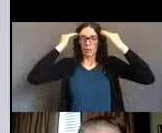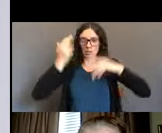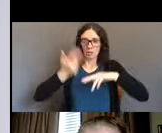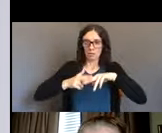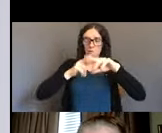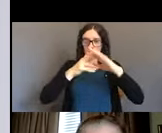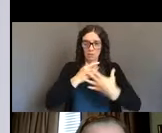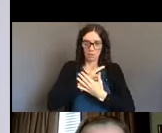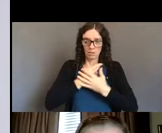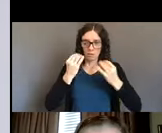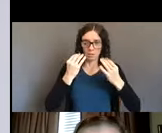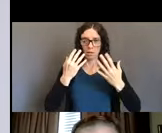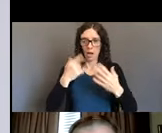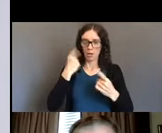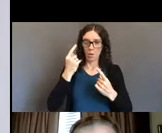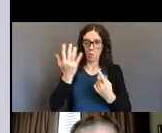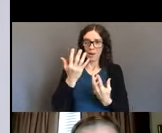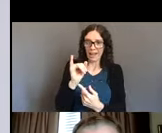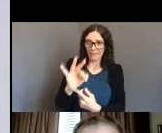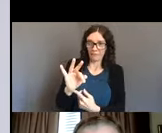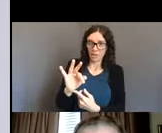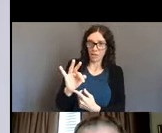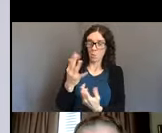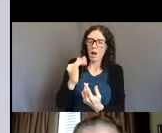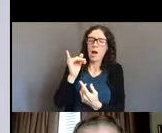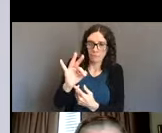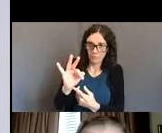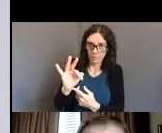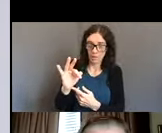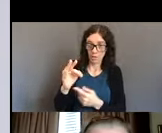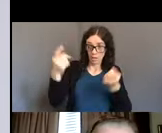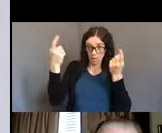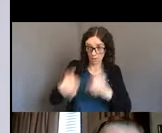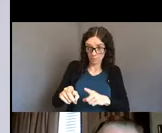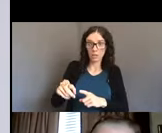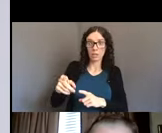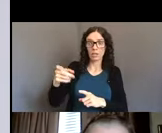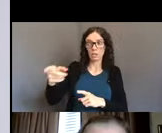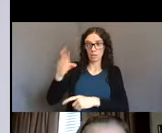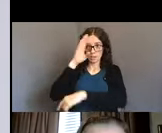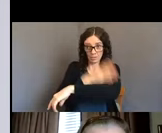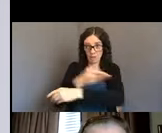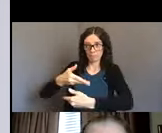I couldn't be with our son in the hospital. He had had pneumonia a few years earlier.